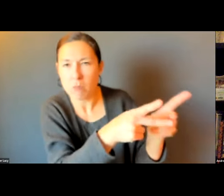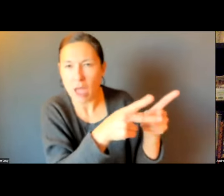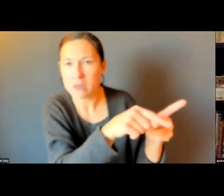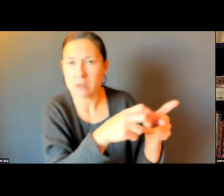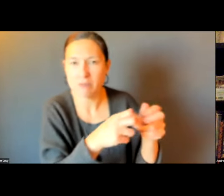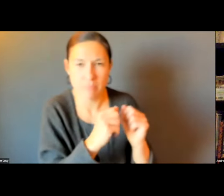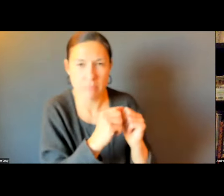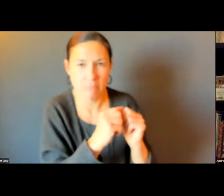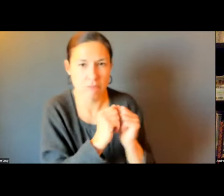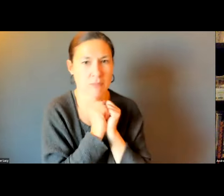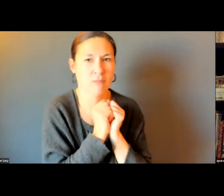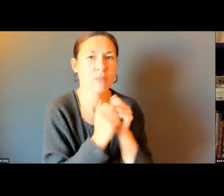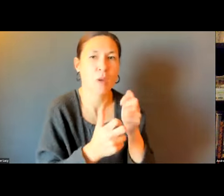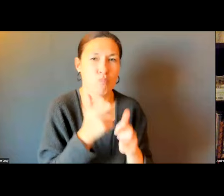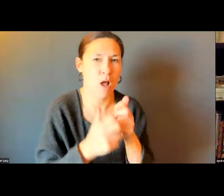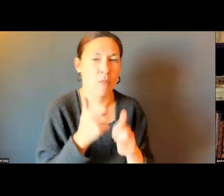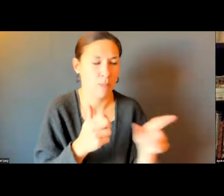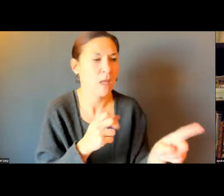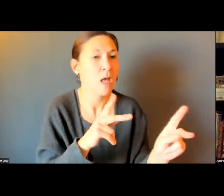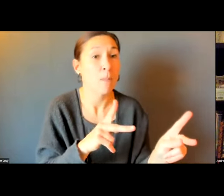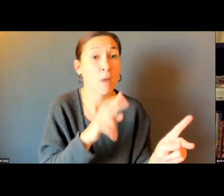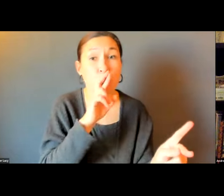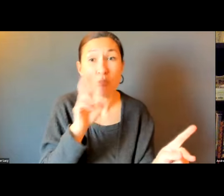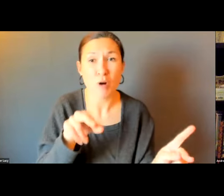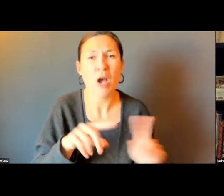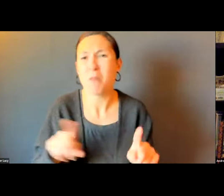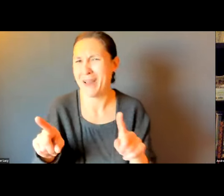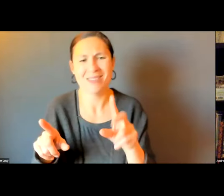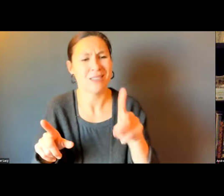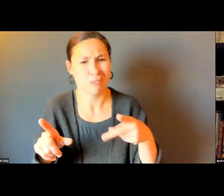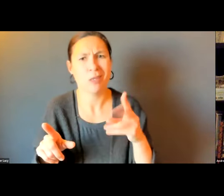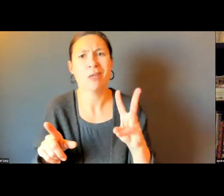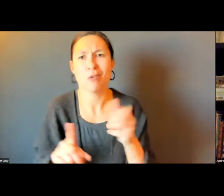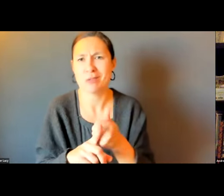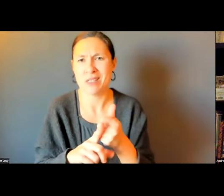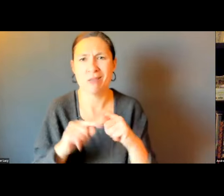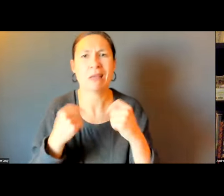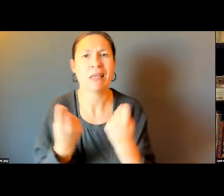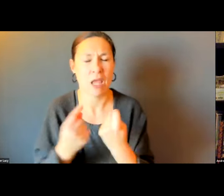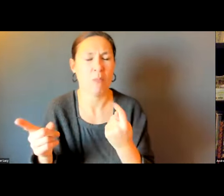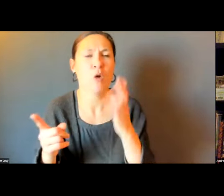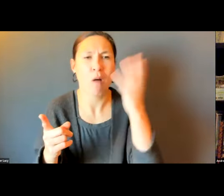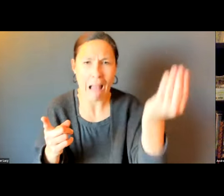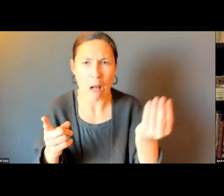OR COMPLAINTS TO KNOW IF THERE ARE PROBLEM AREAS OR PROBLEM PROPERTIES. SO, IT DOES HELP TO REPORT IT.